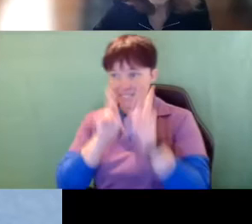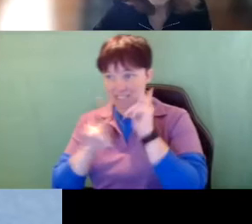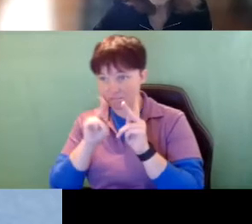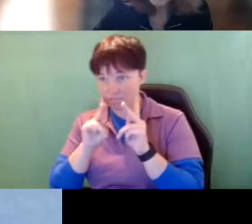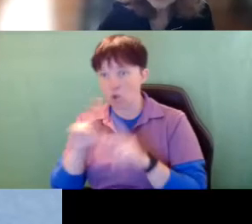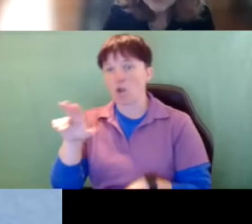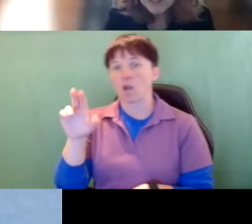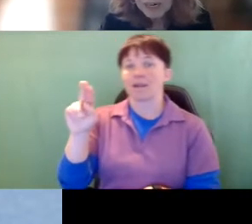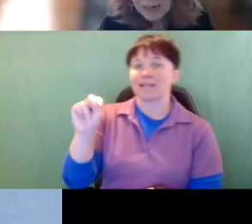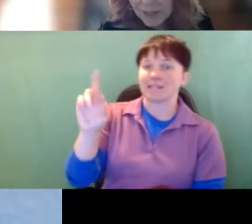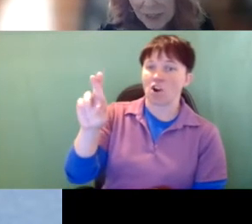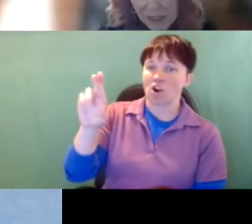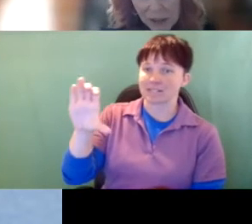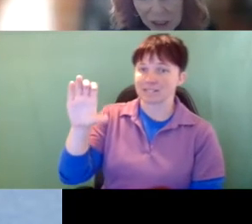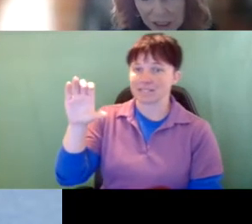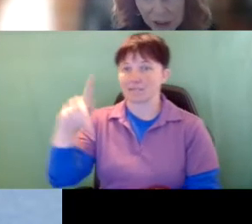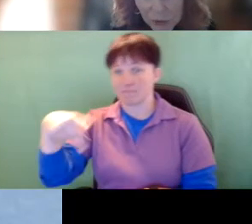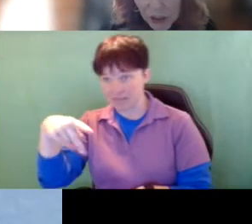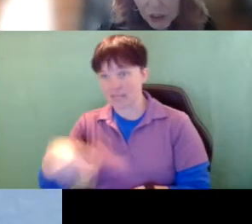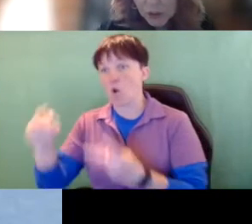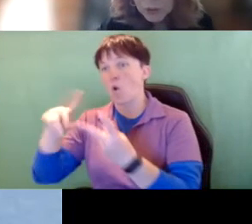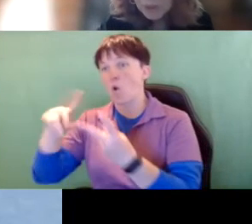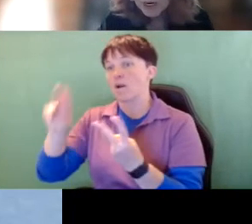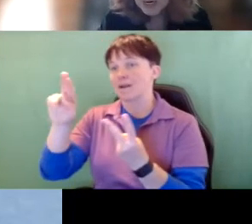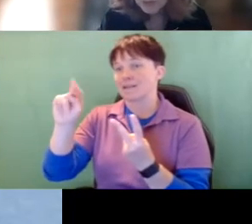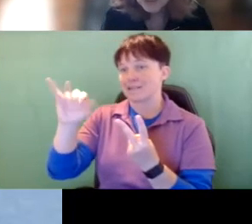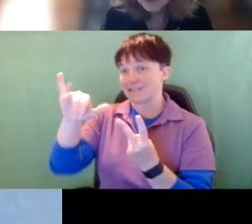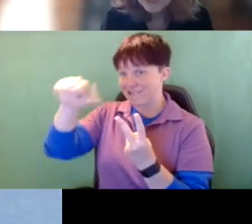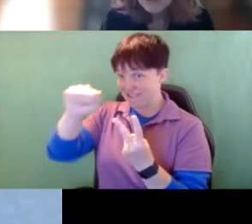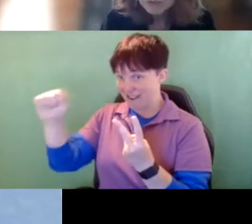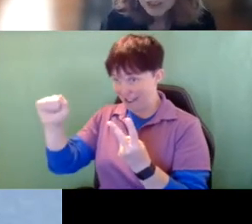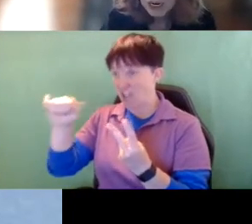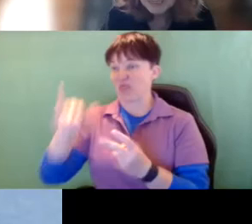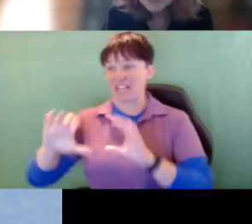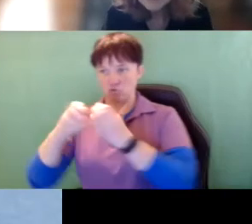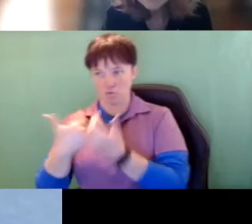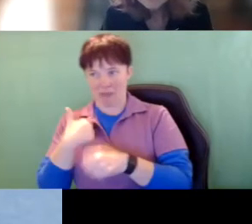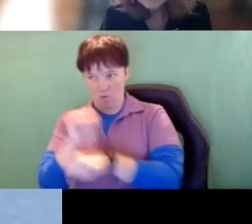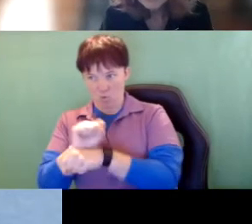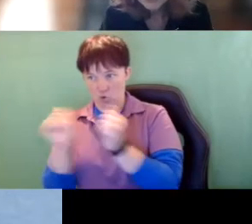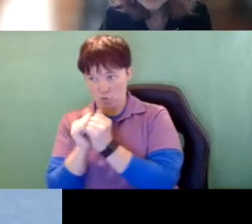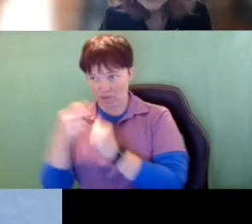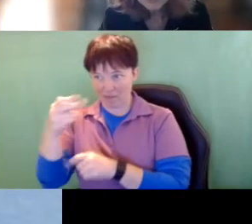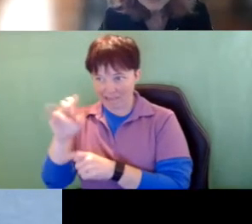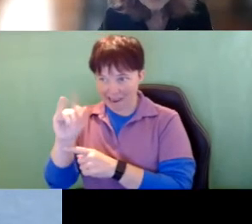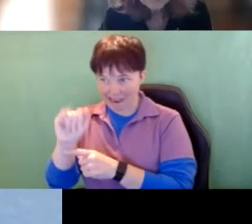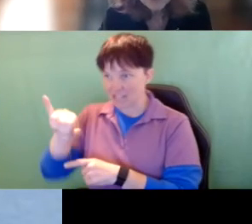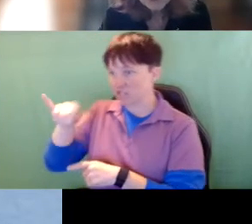and Advocate Association which is the group that I work with, which Heidi and Jen and Jolene are apart of